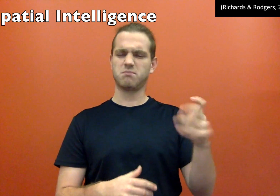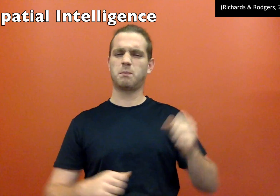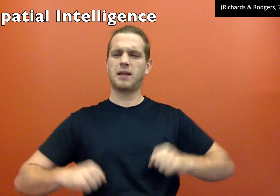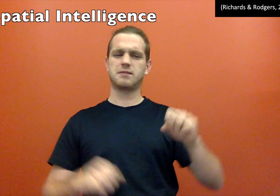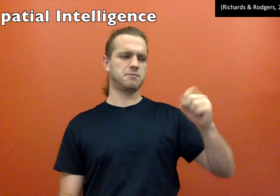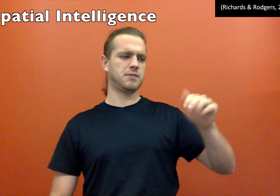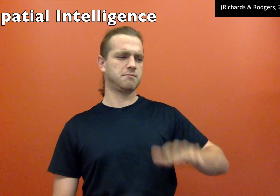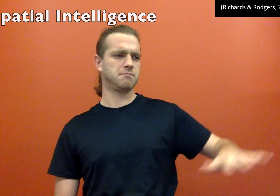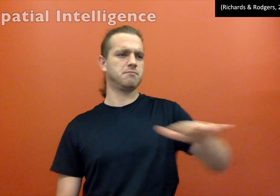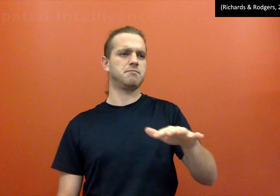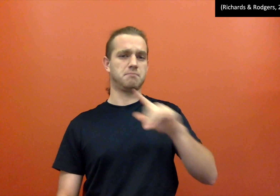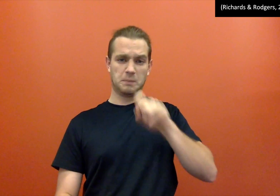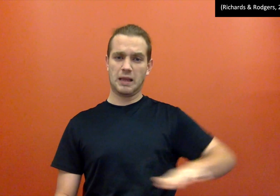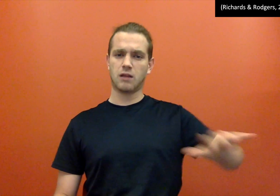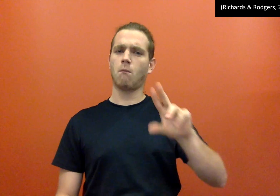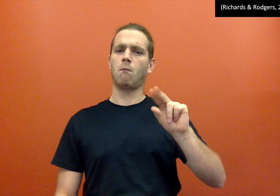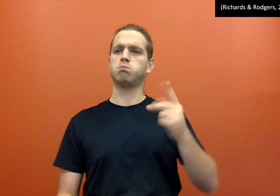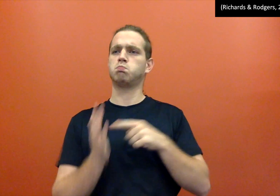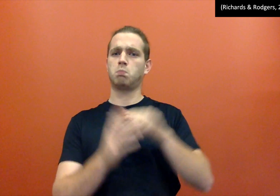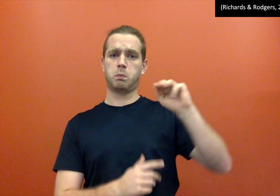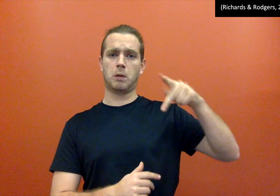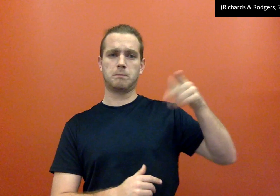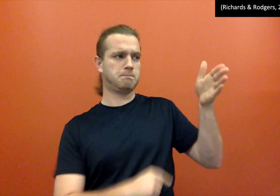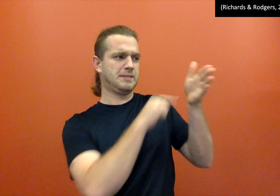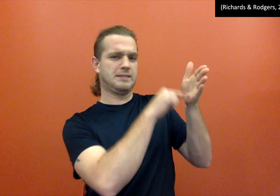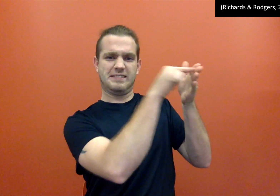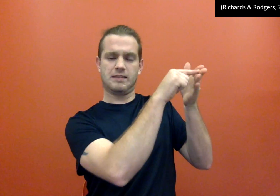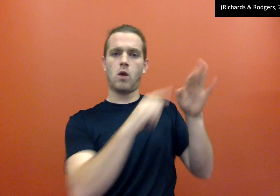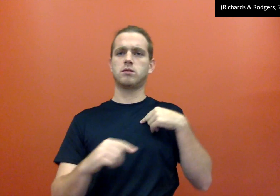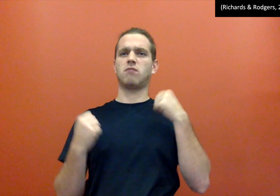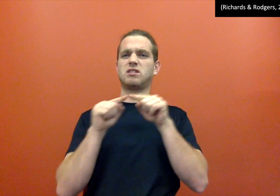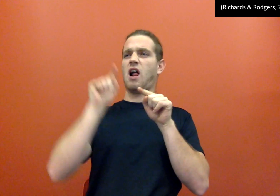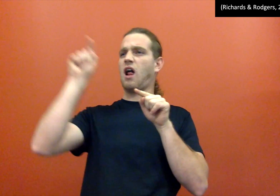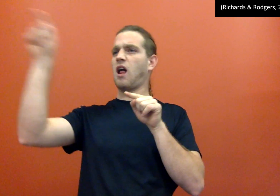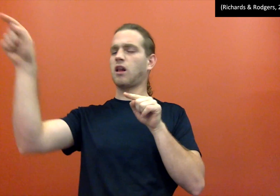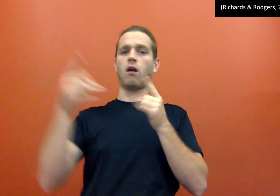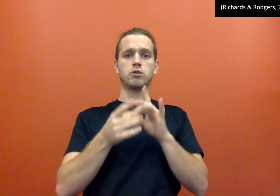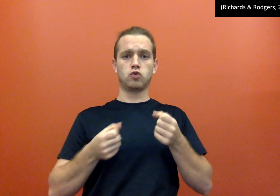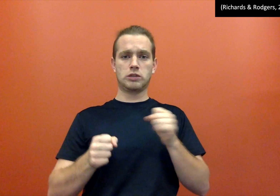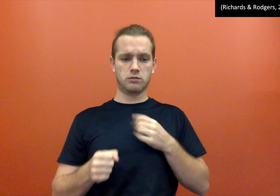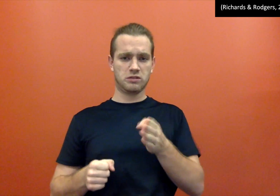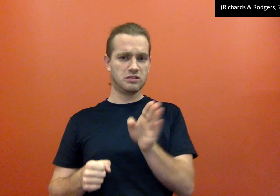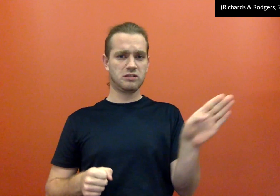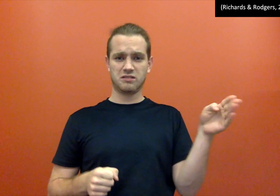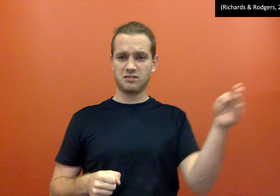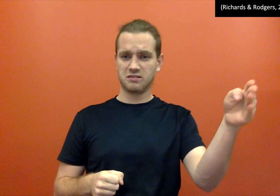Spatial Intelligence means space, it specially doesn't mean space. For example, calendar, map, and street destinations.